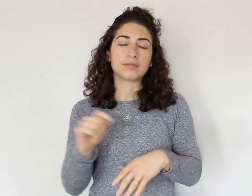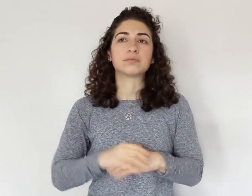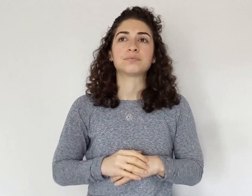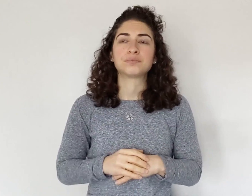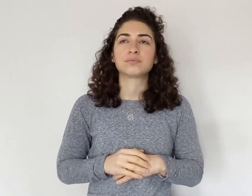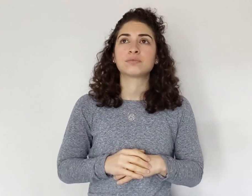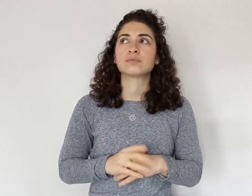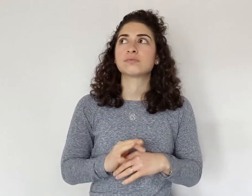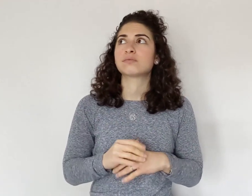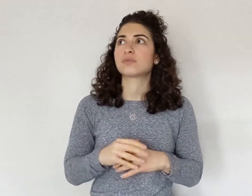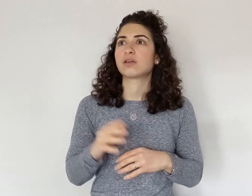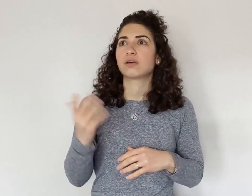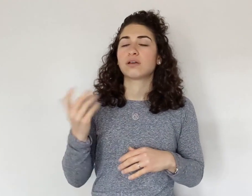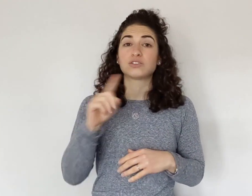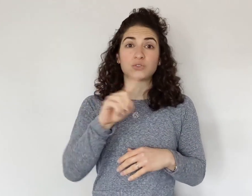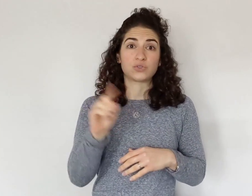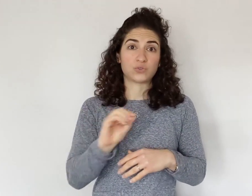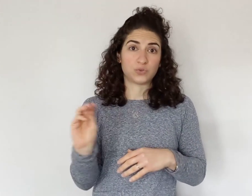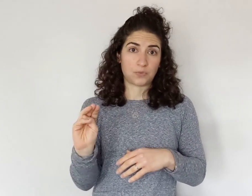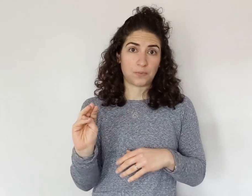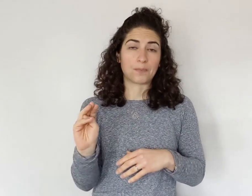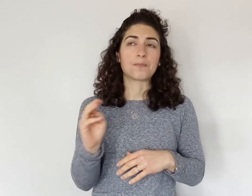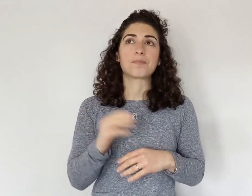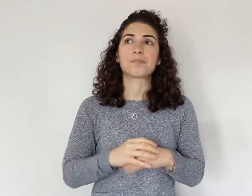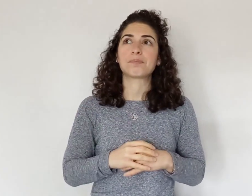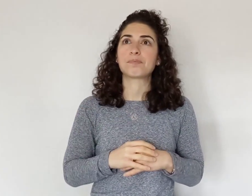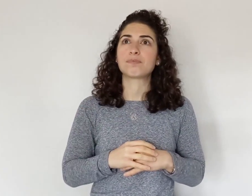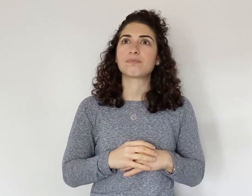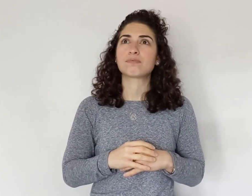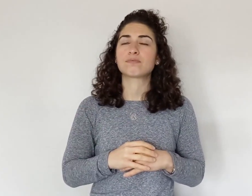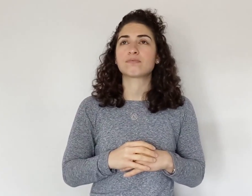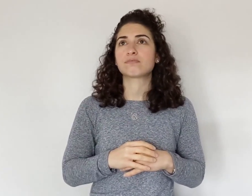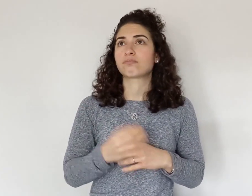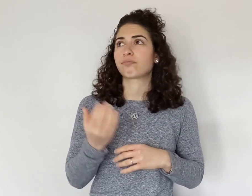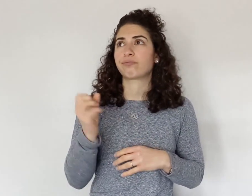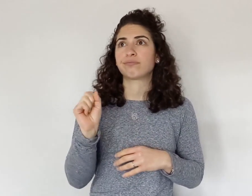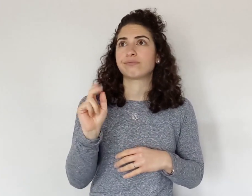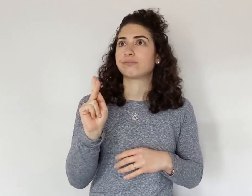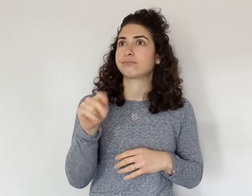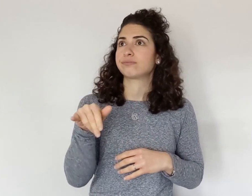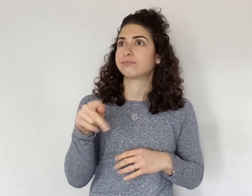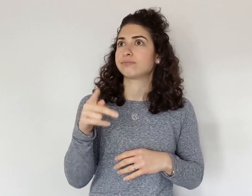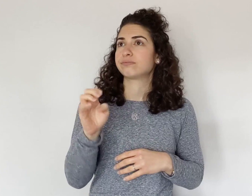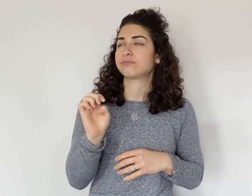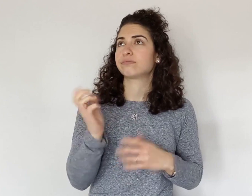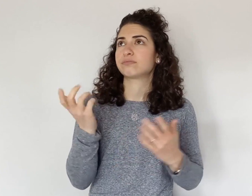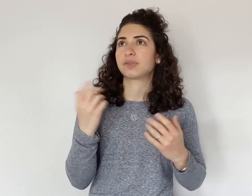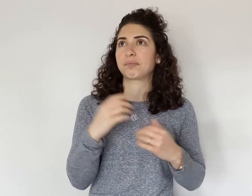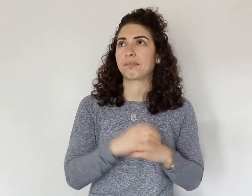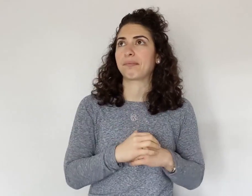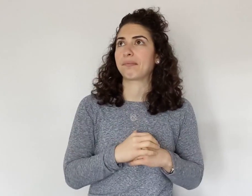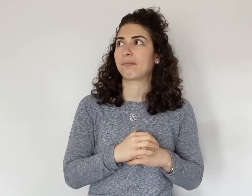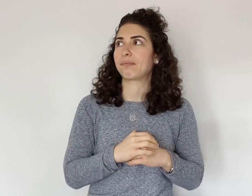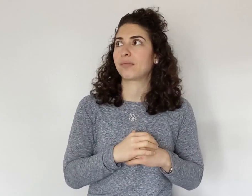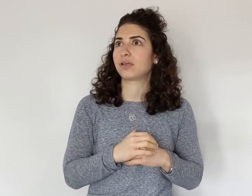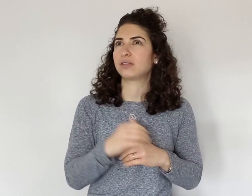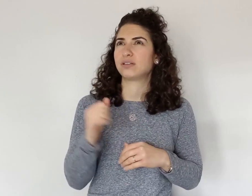Zoom, Skype...